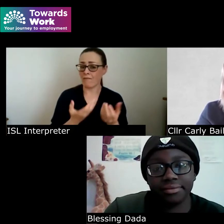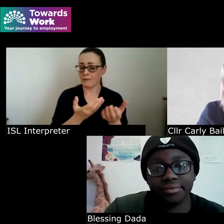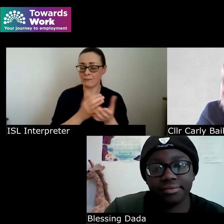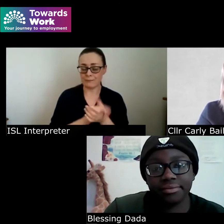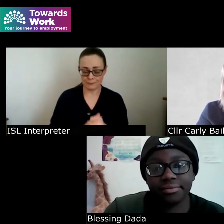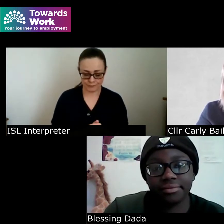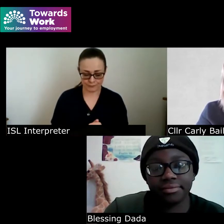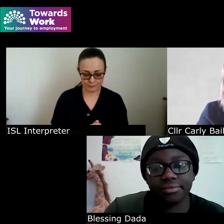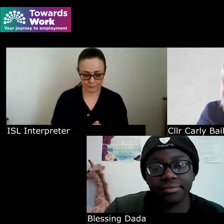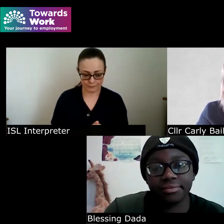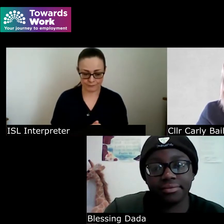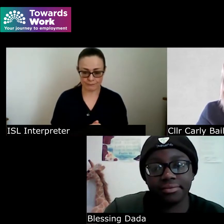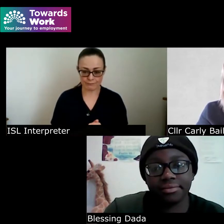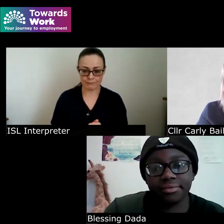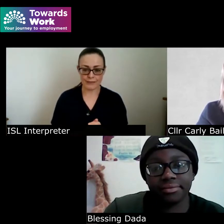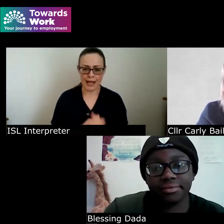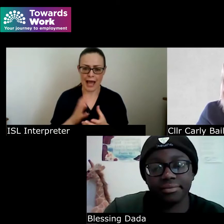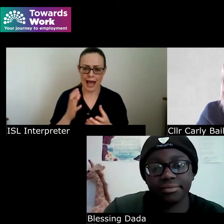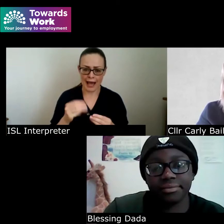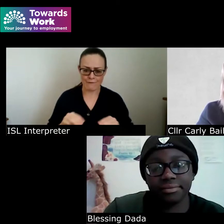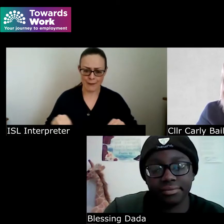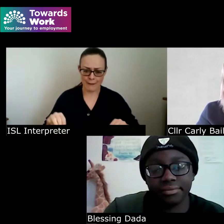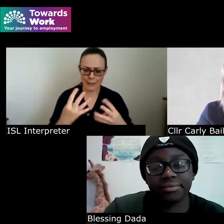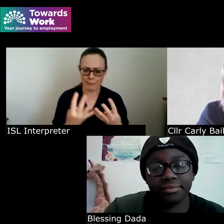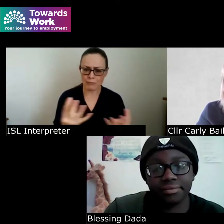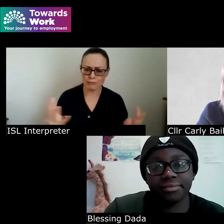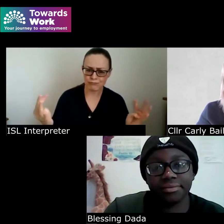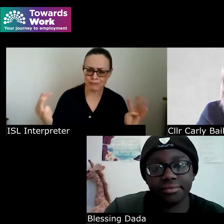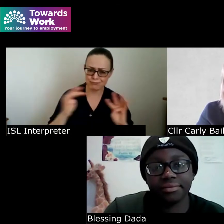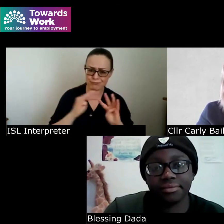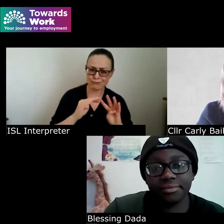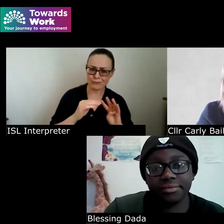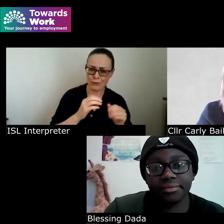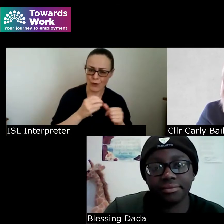surround yourself with people who have succeeded at what it is that you are